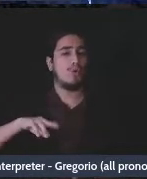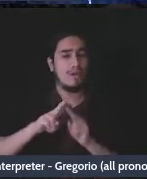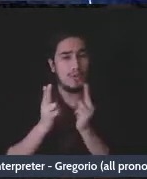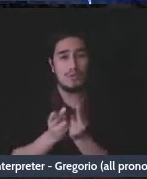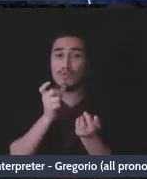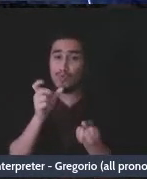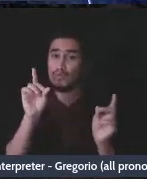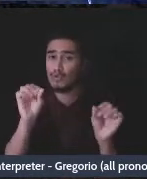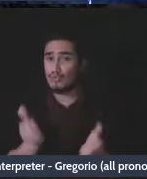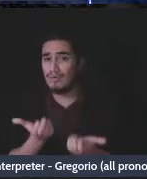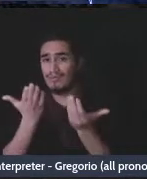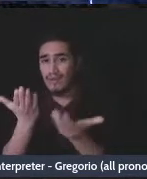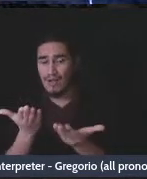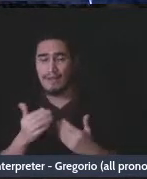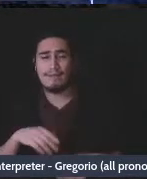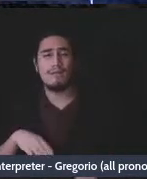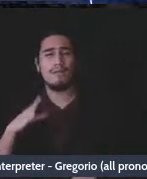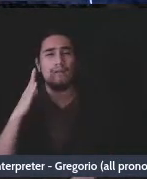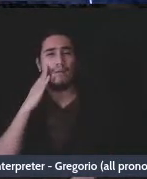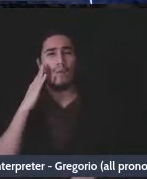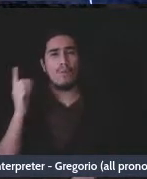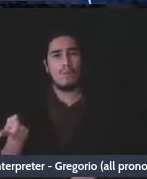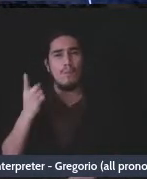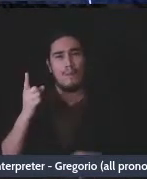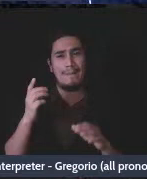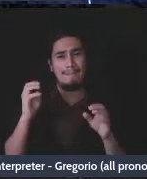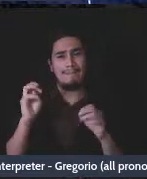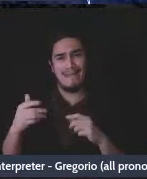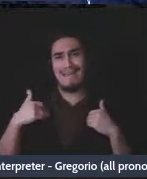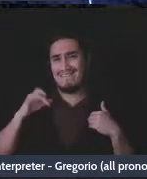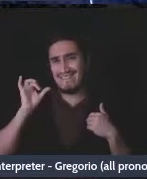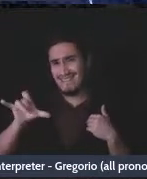amalgamated bank has held themselves out is doing this and I think that's-that's great